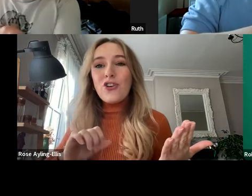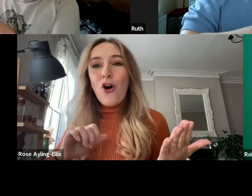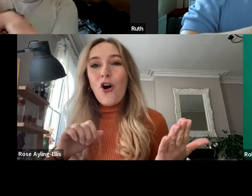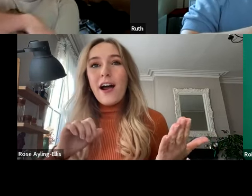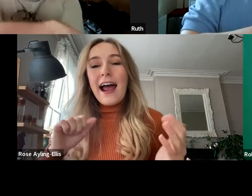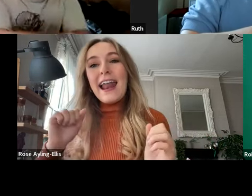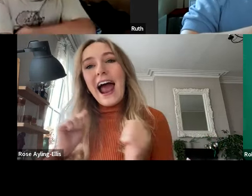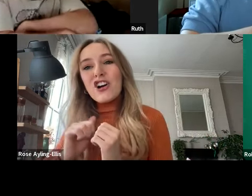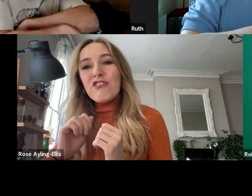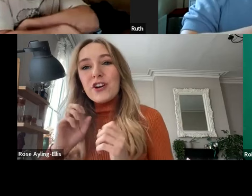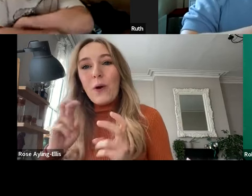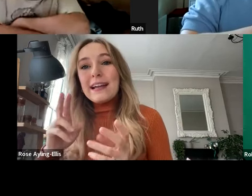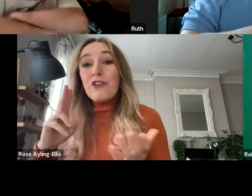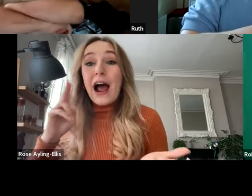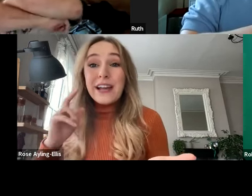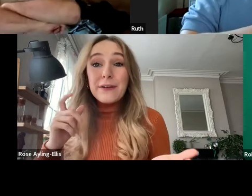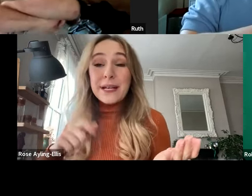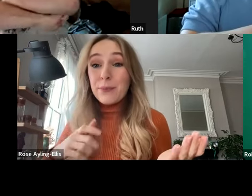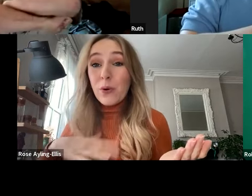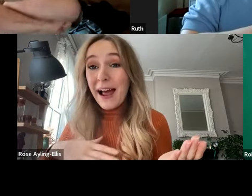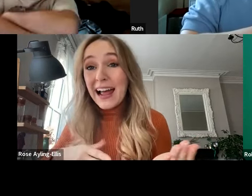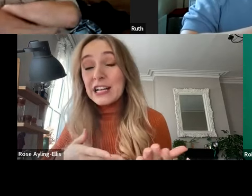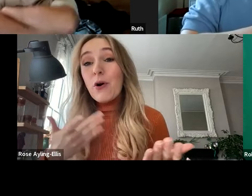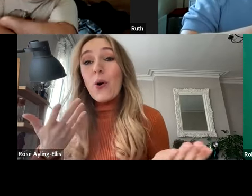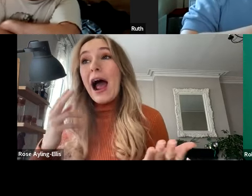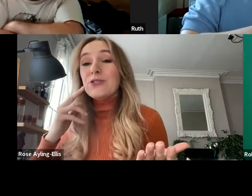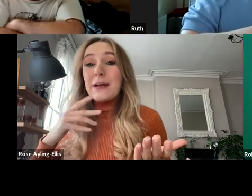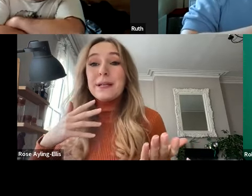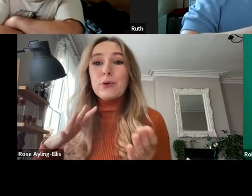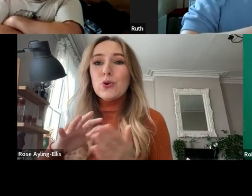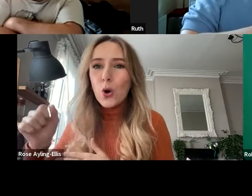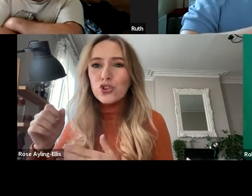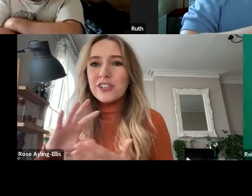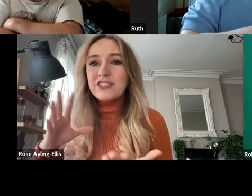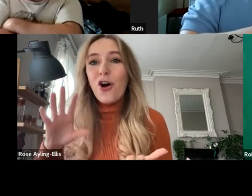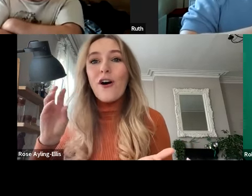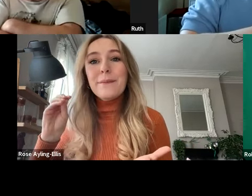it's not an accurate way of how deaf people would behave. Or deaf people's culture is not